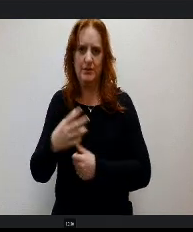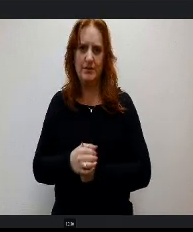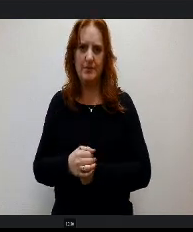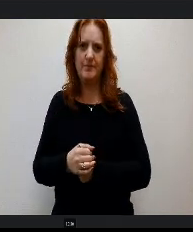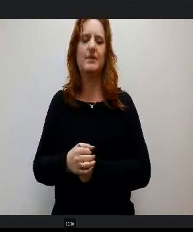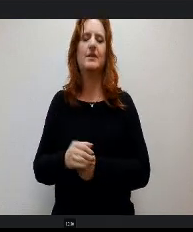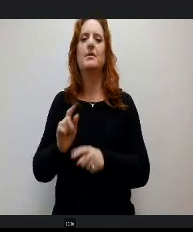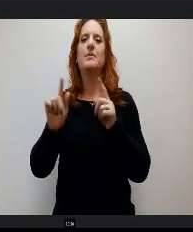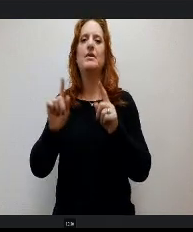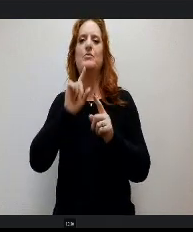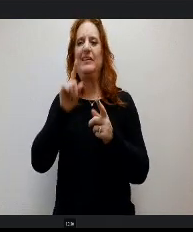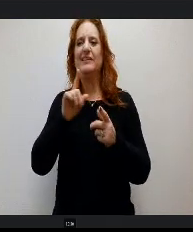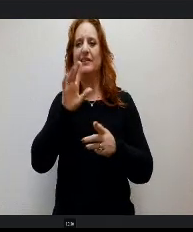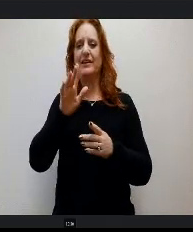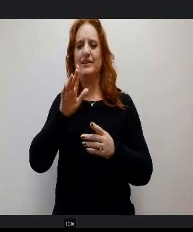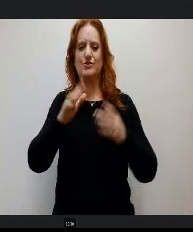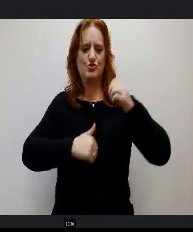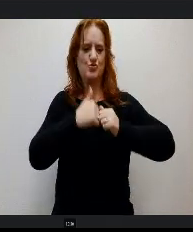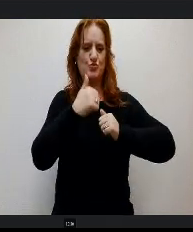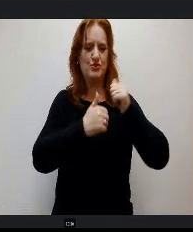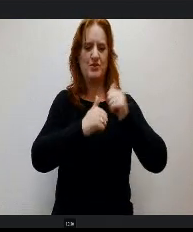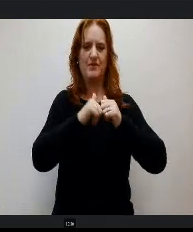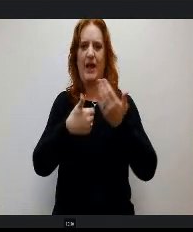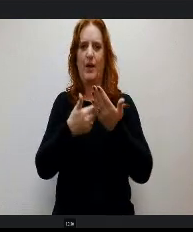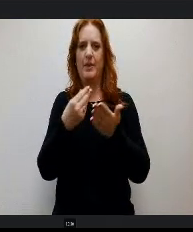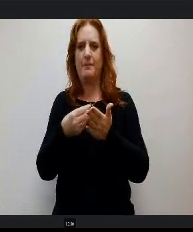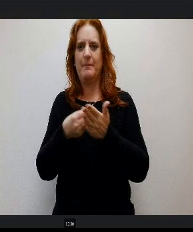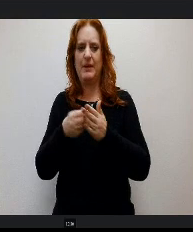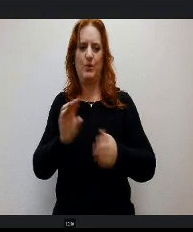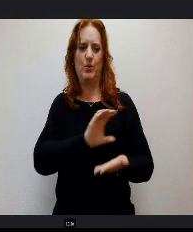restructure the distribution of our school l funding across our state.